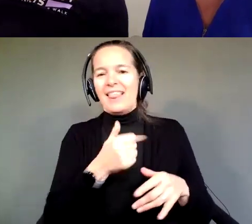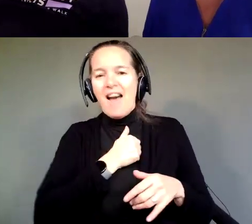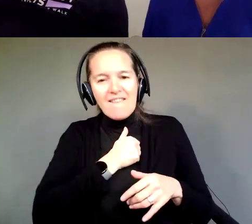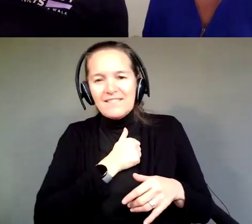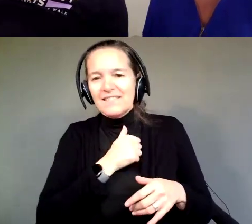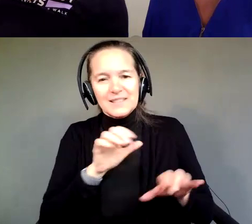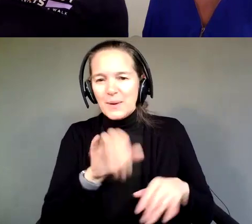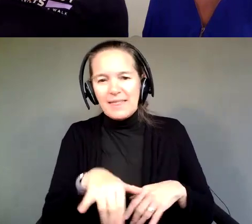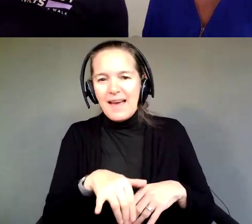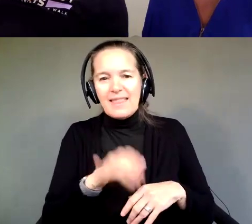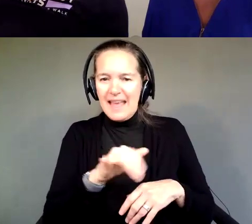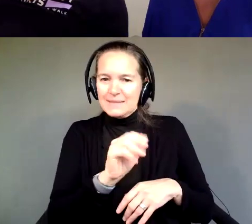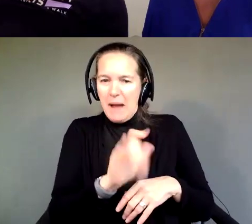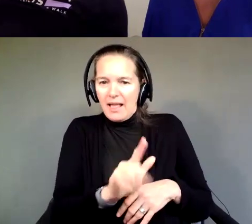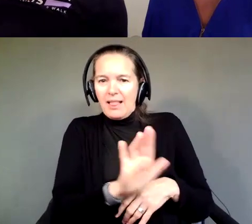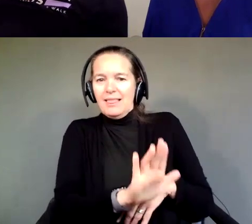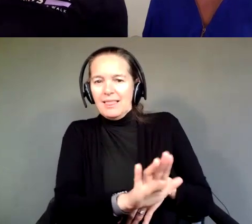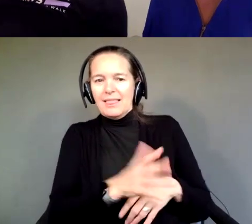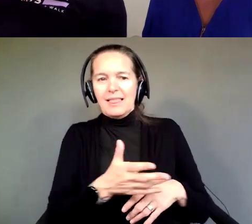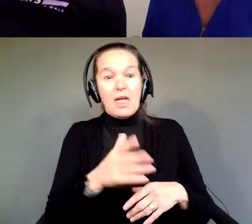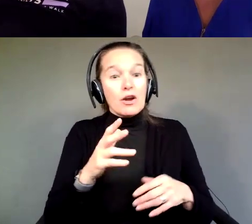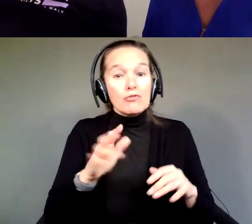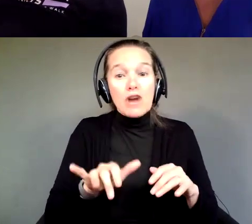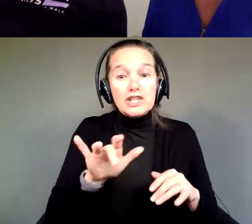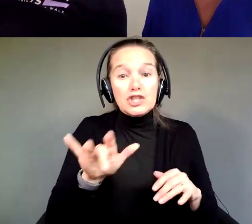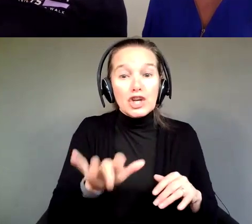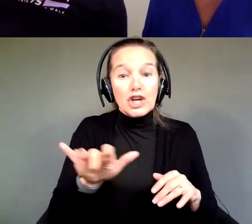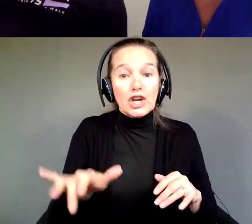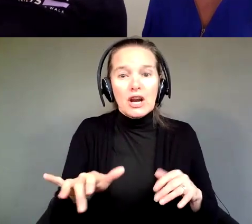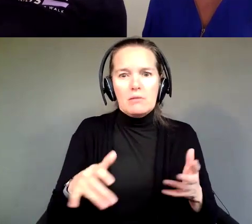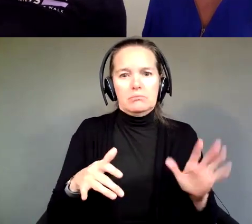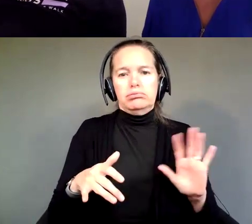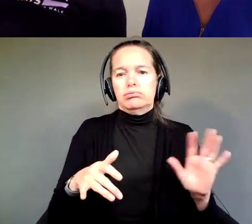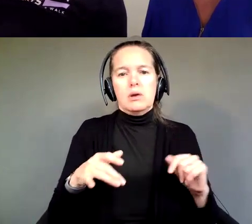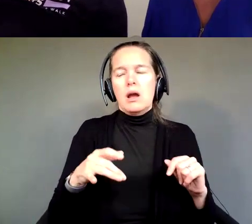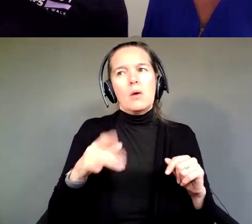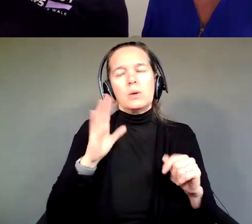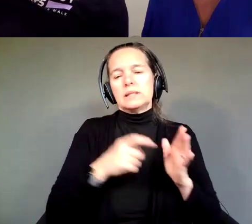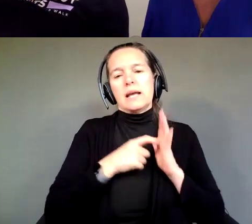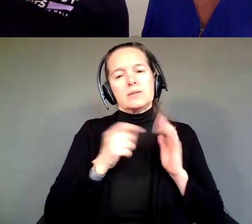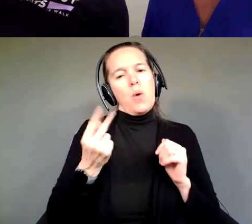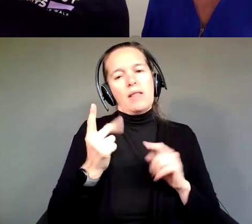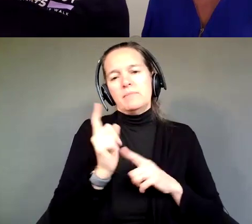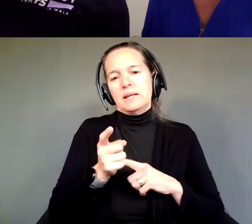Michael, that's what the register. It will take me 12 minutes to ring you out a coffee.